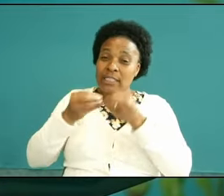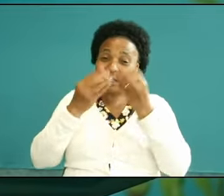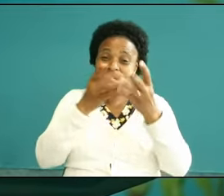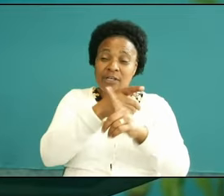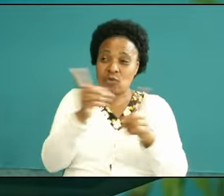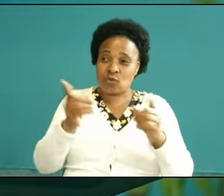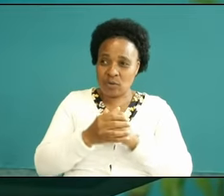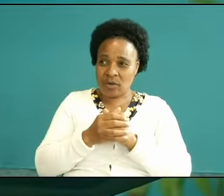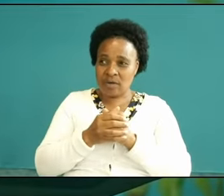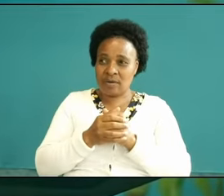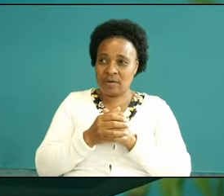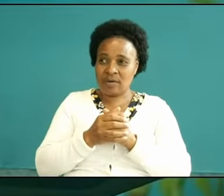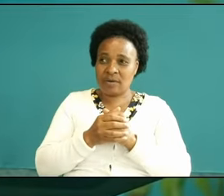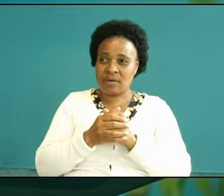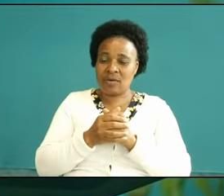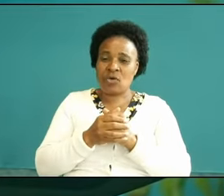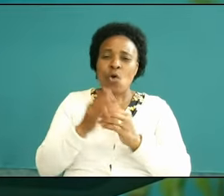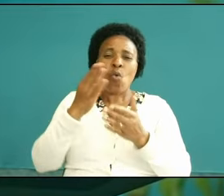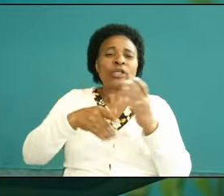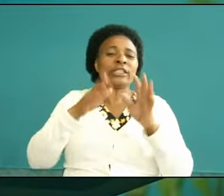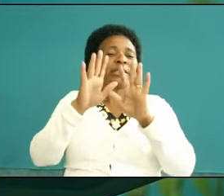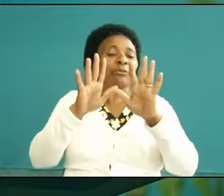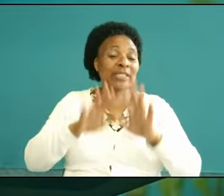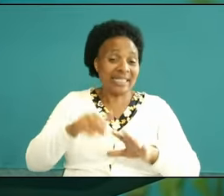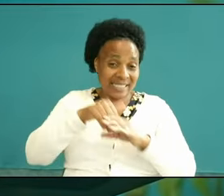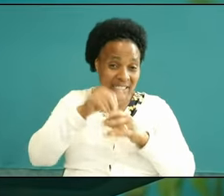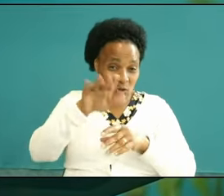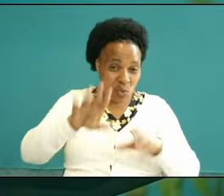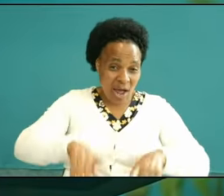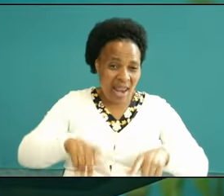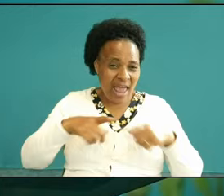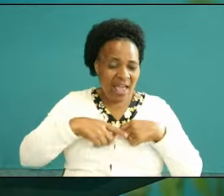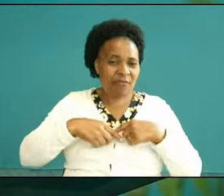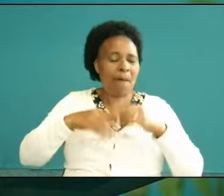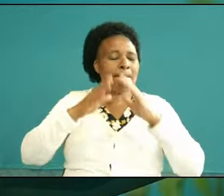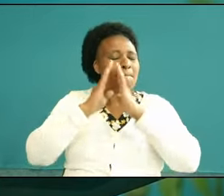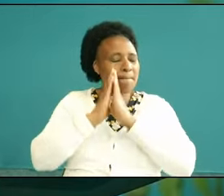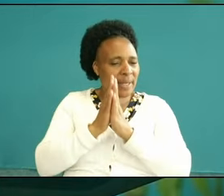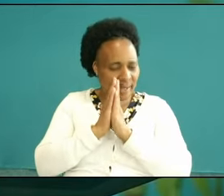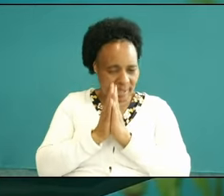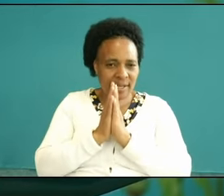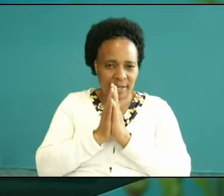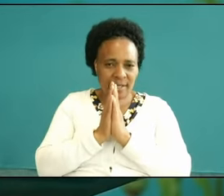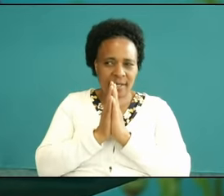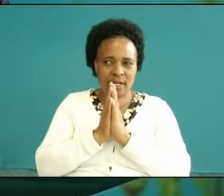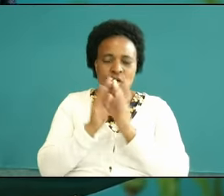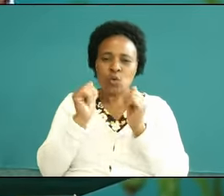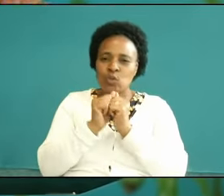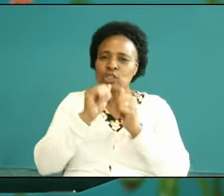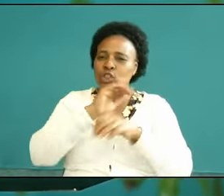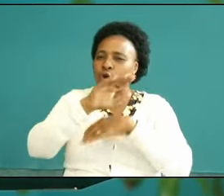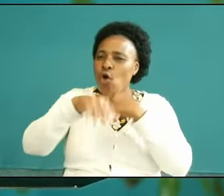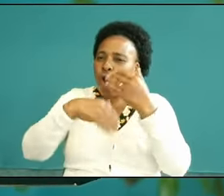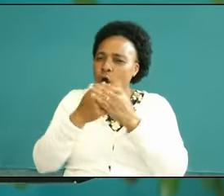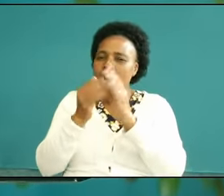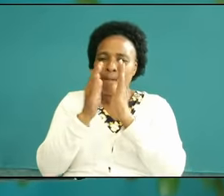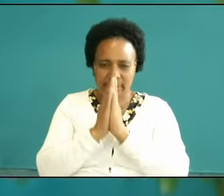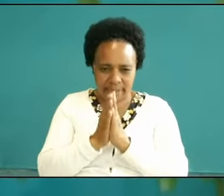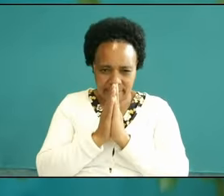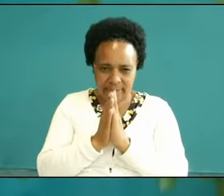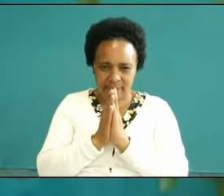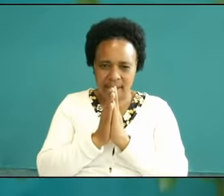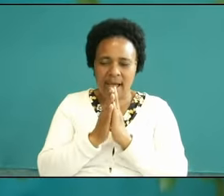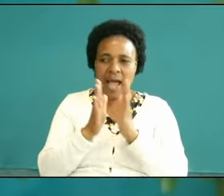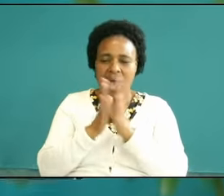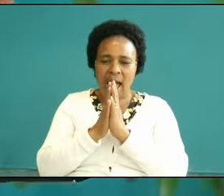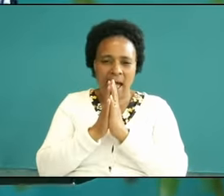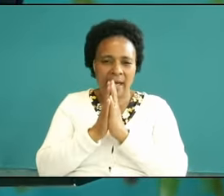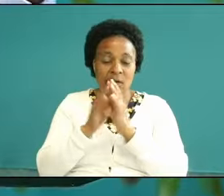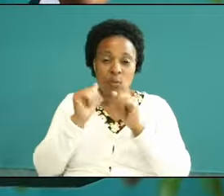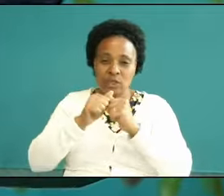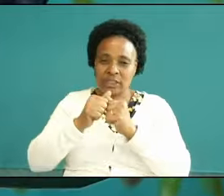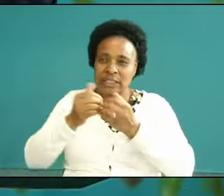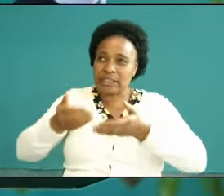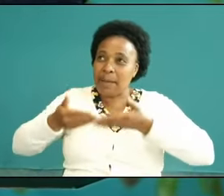there and wait for what is important in your life praying always with all prayer and supplication in